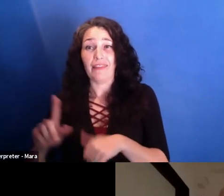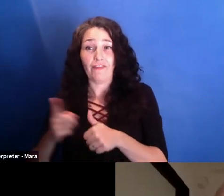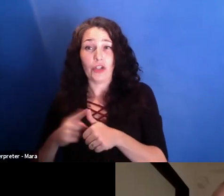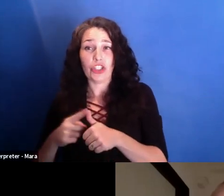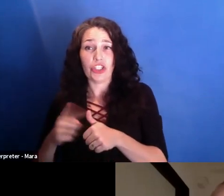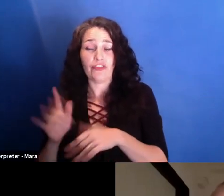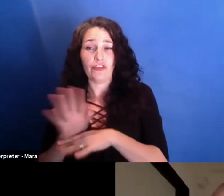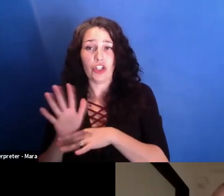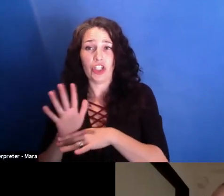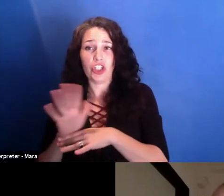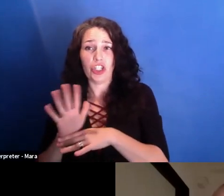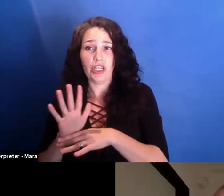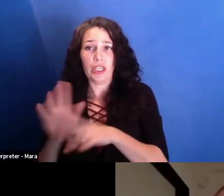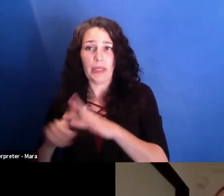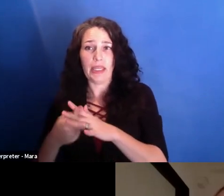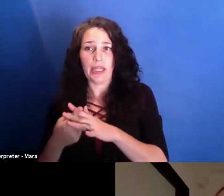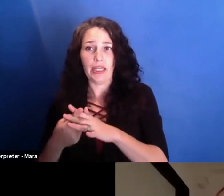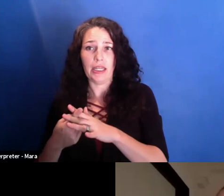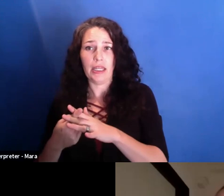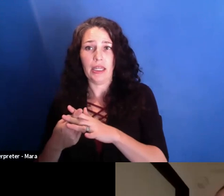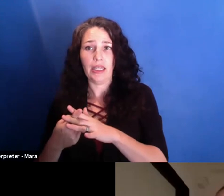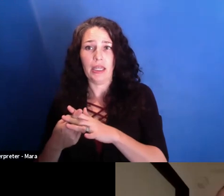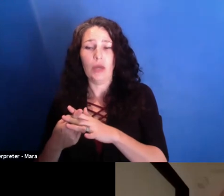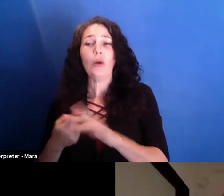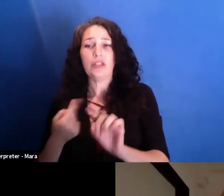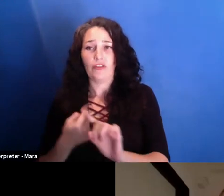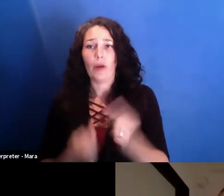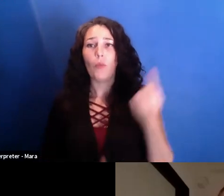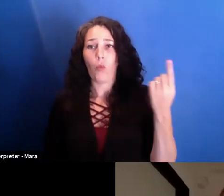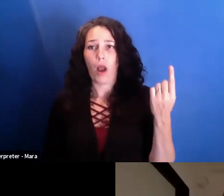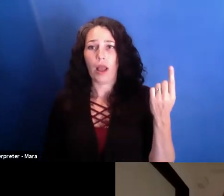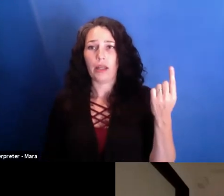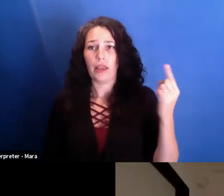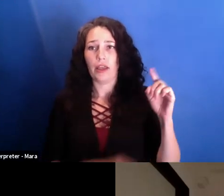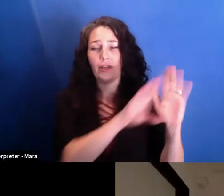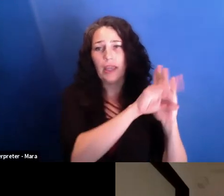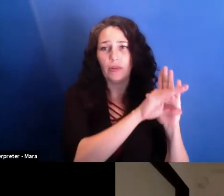Unfortunately, two cameramen didn't survive. They just came for Mihai there to film it.